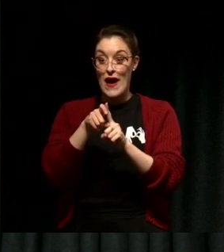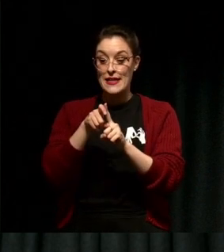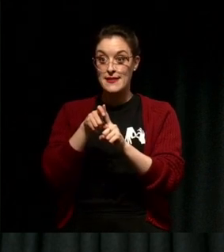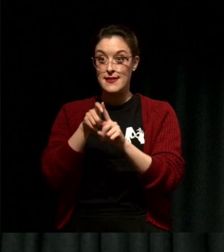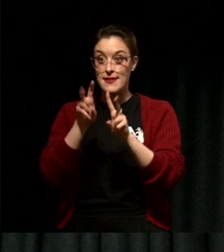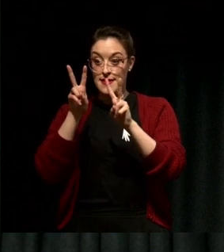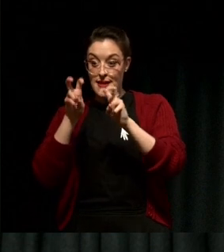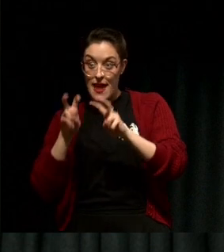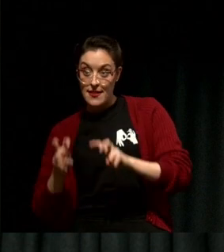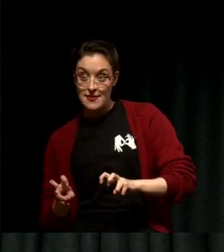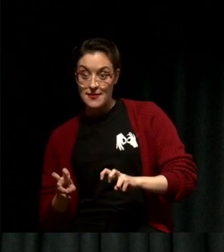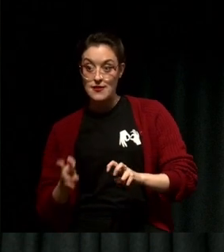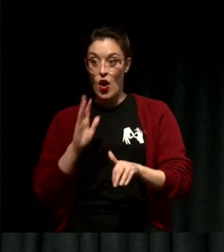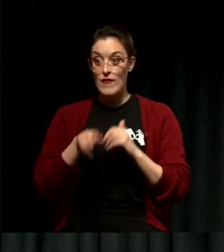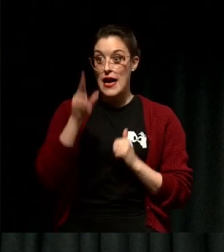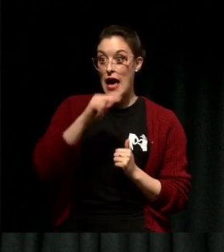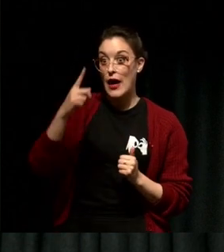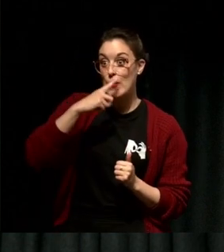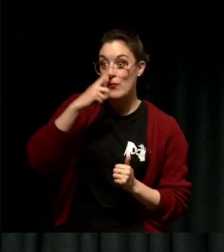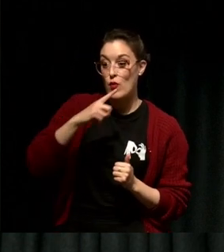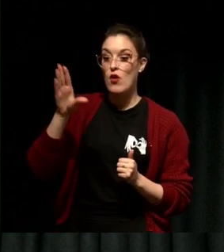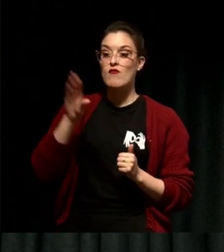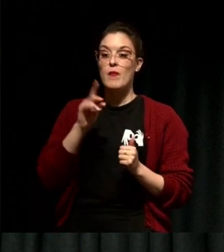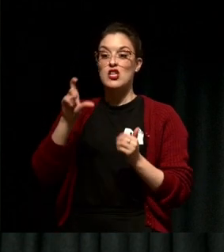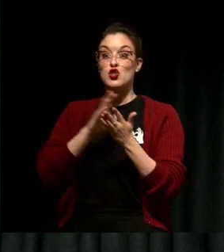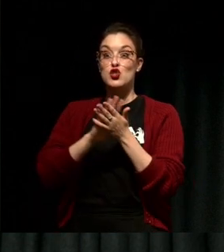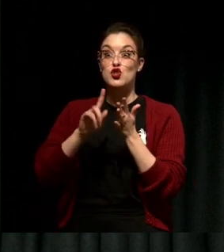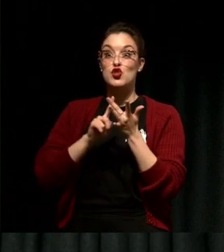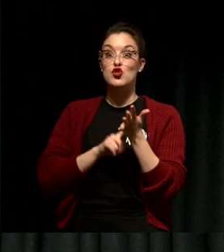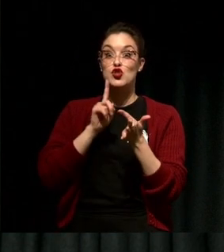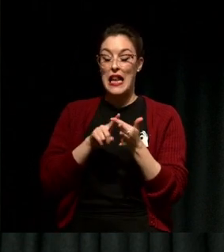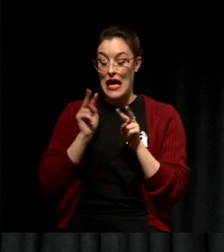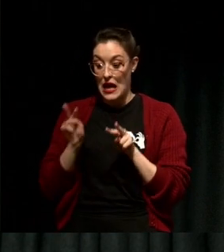of young people from Santiago, Chile.